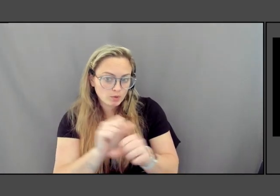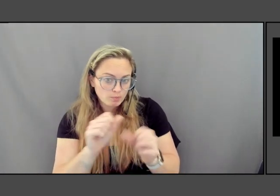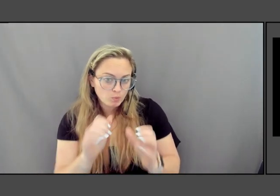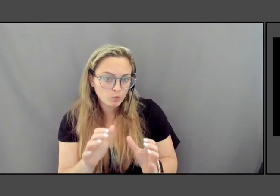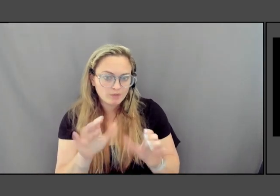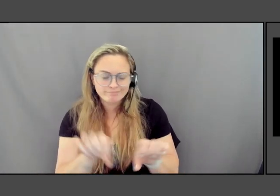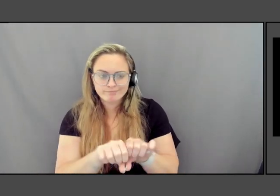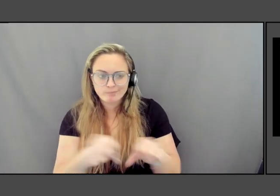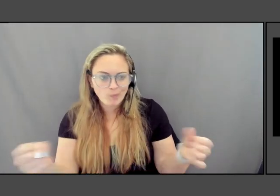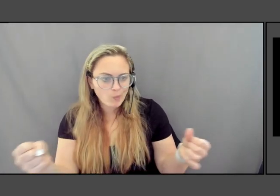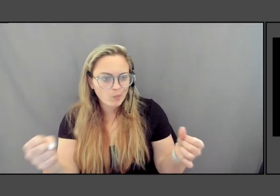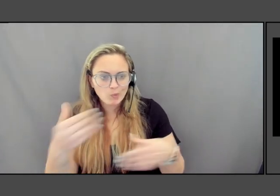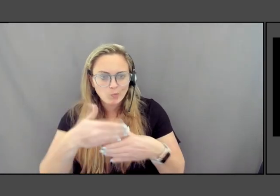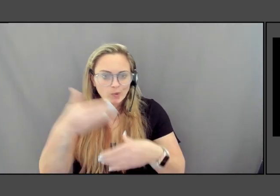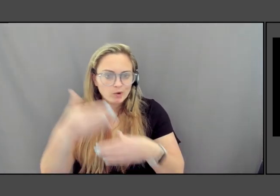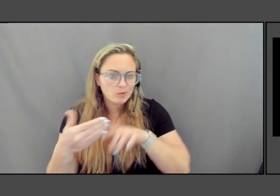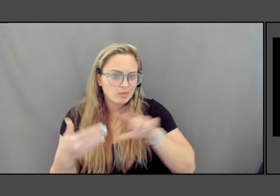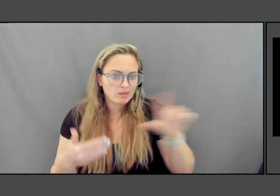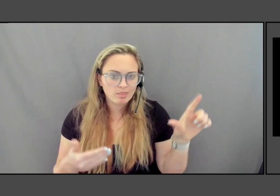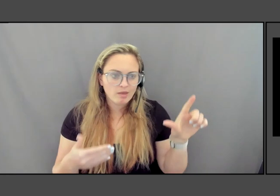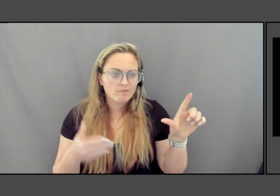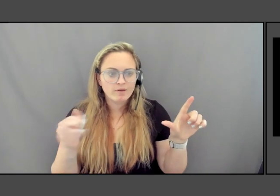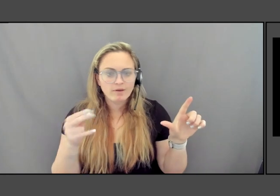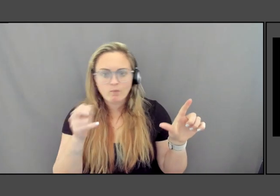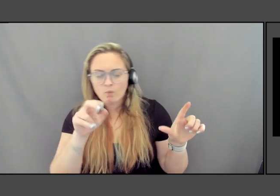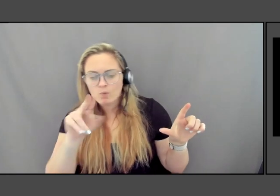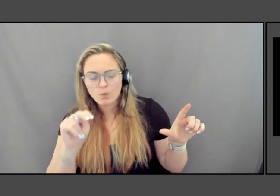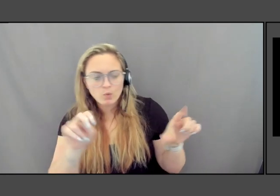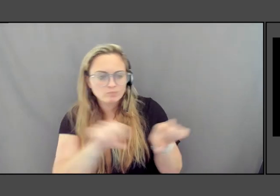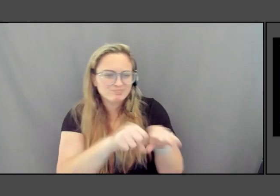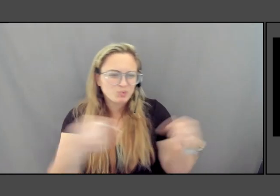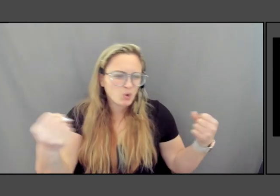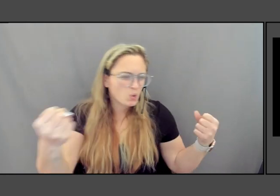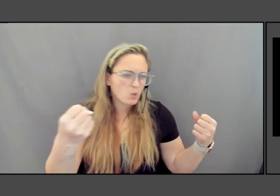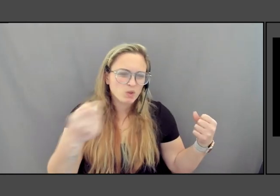It was in Calhoun and it was in, and he was let, he was fired.